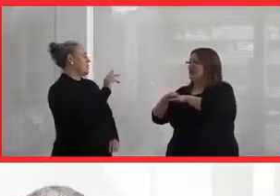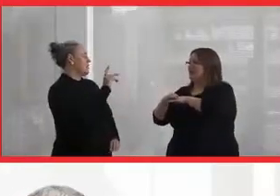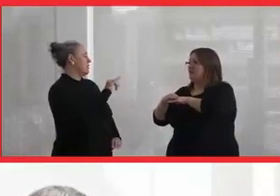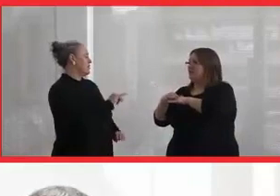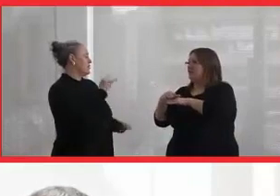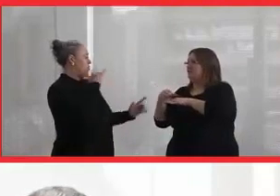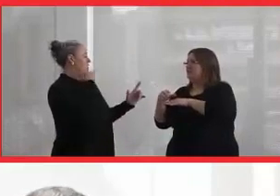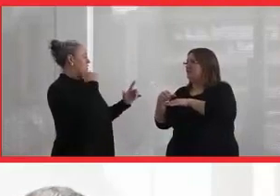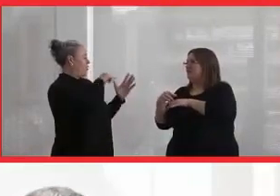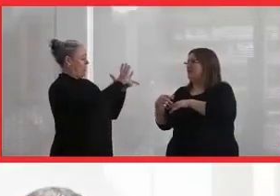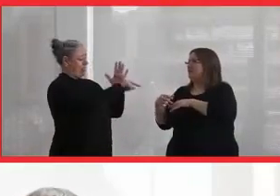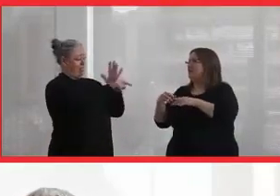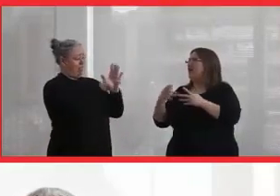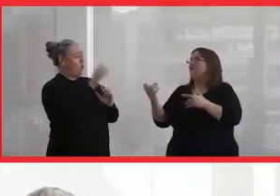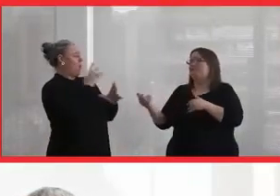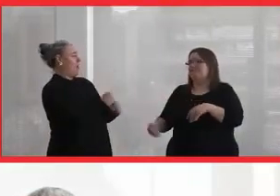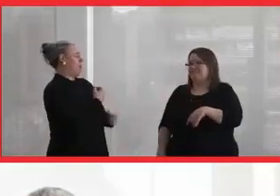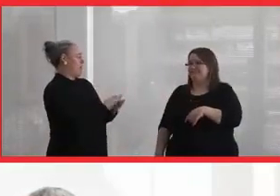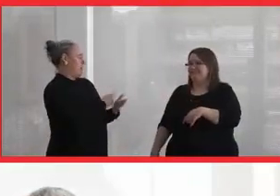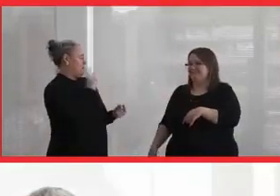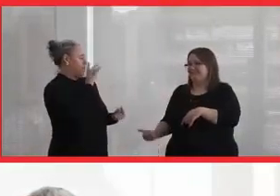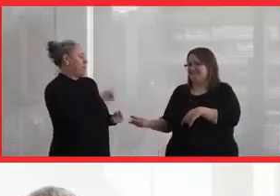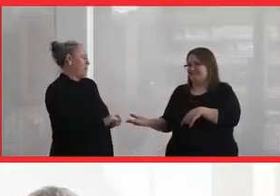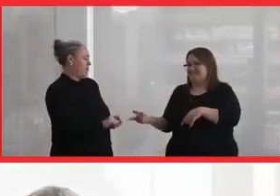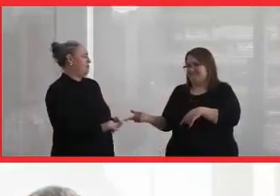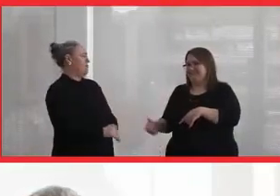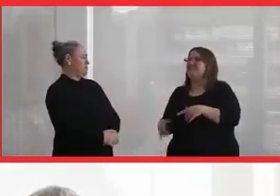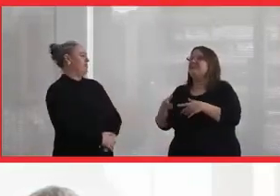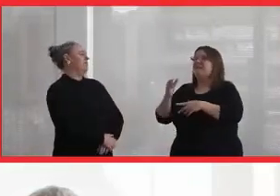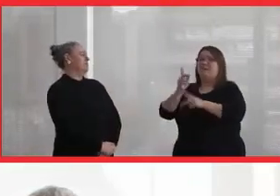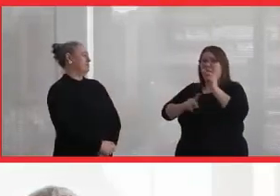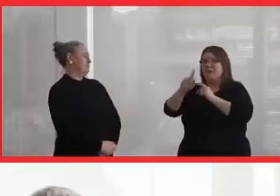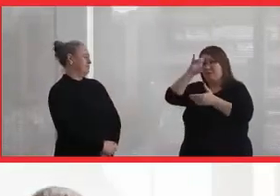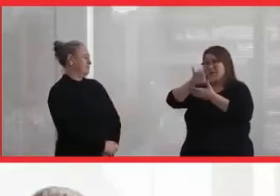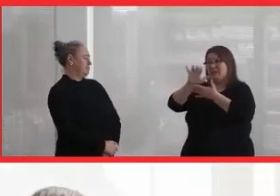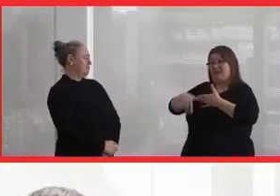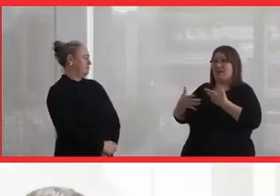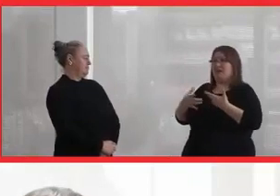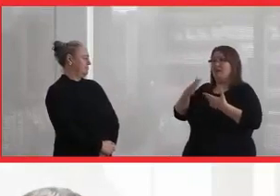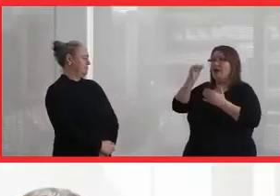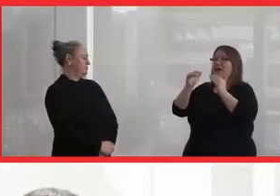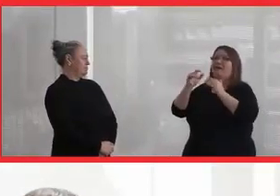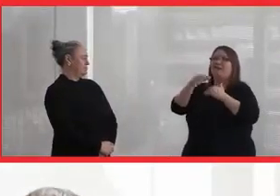The only good Indian is a dead Indian, all those things, people believed those things because we were less than.